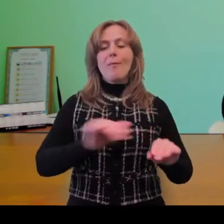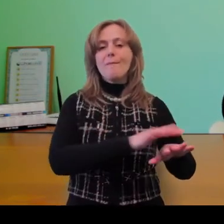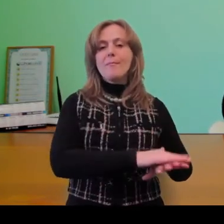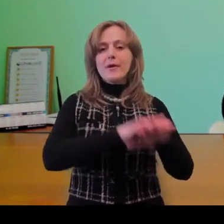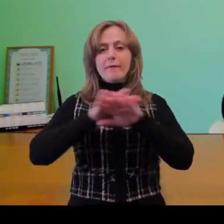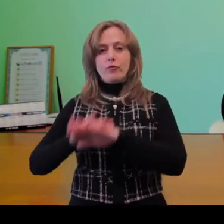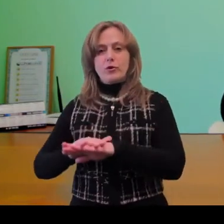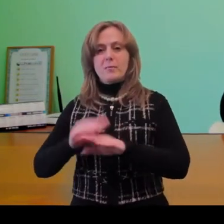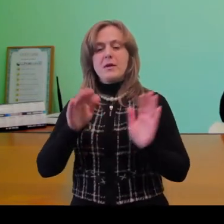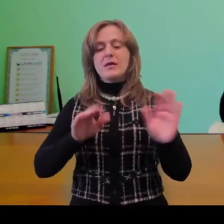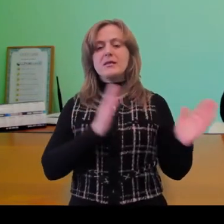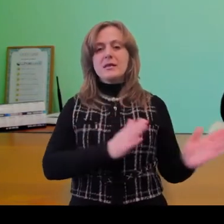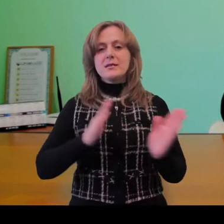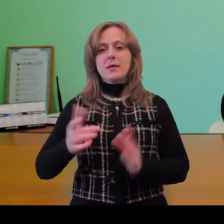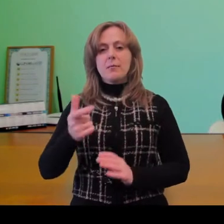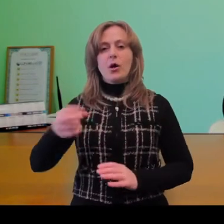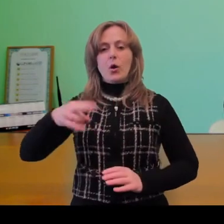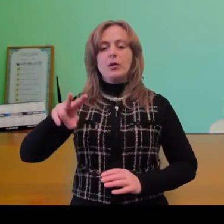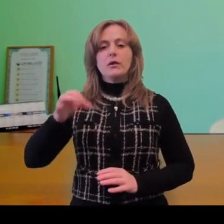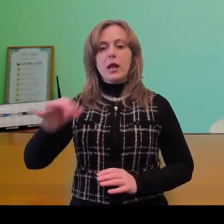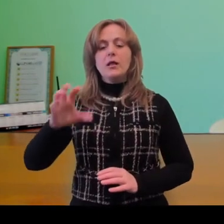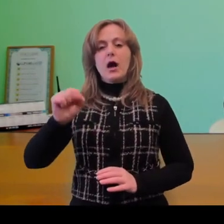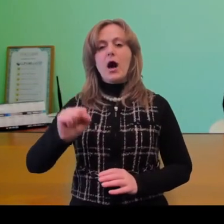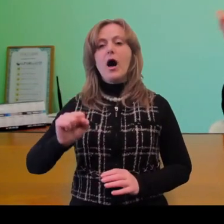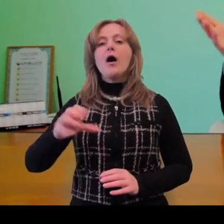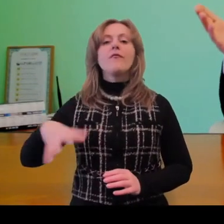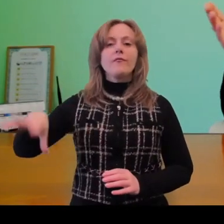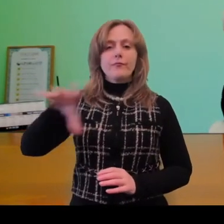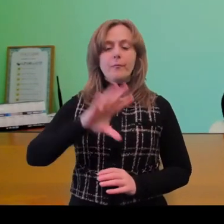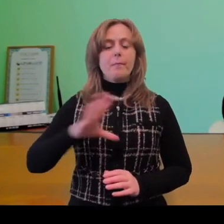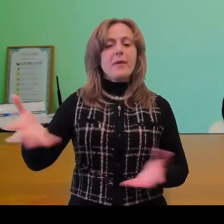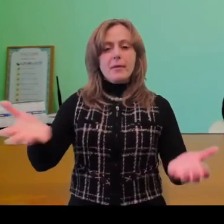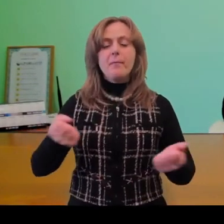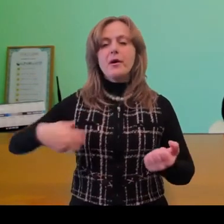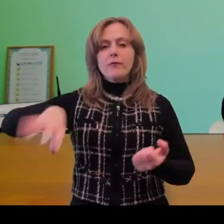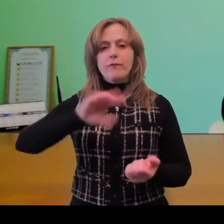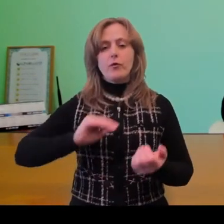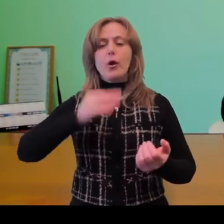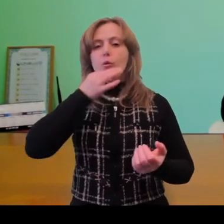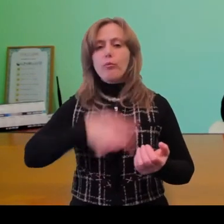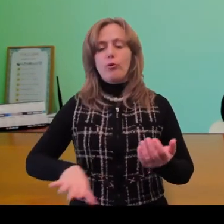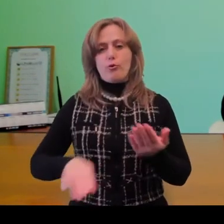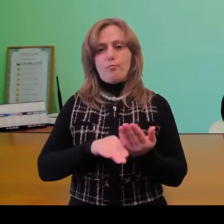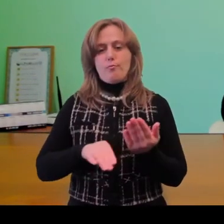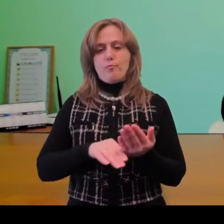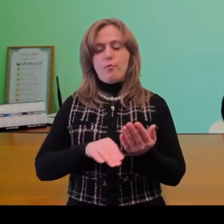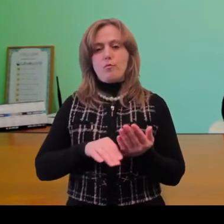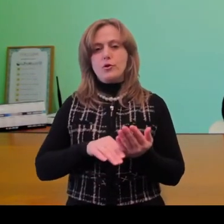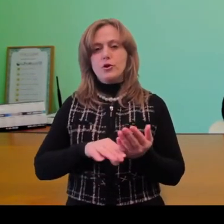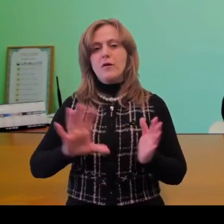and the Fund receives donations from all interested entities. In our modern time,